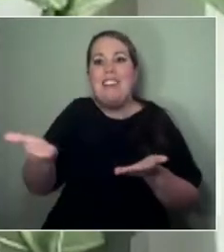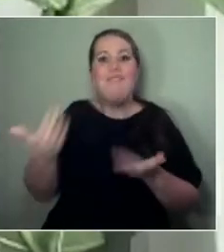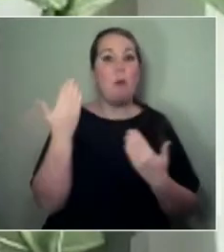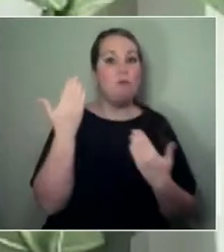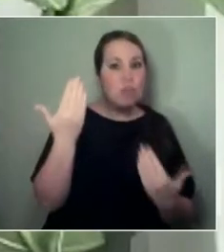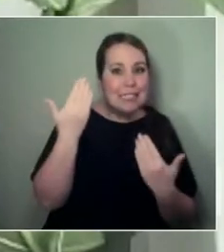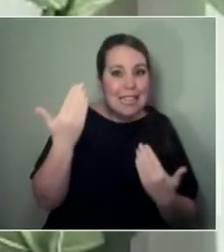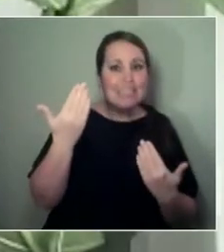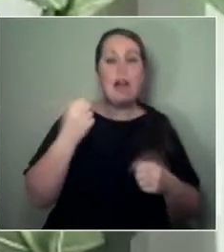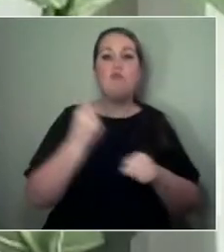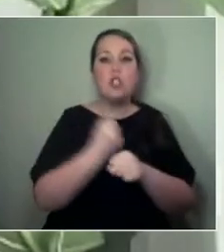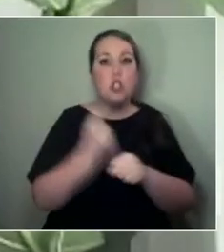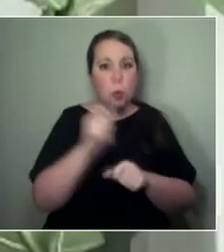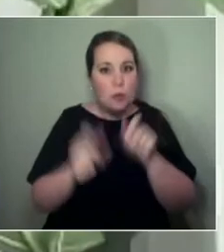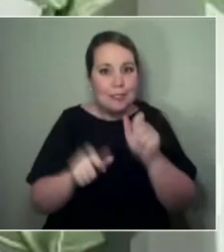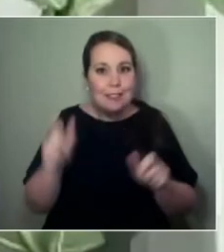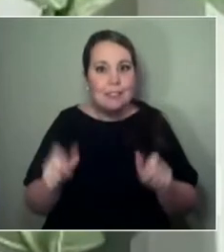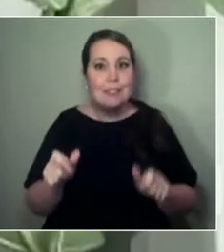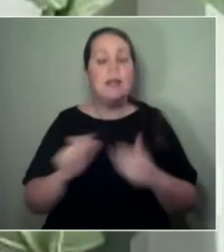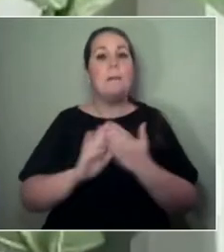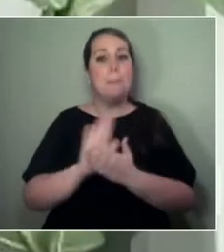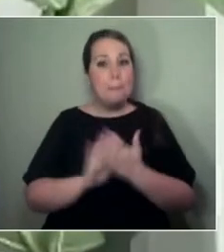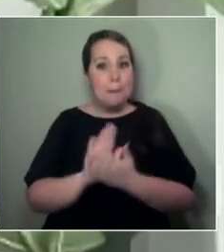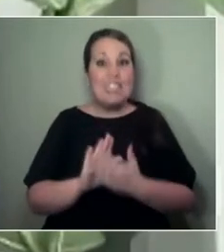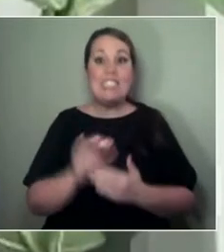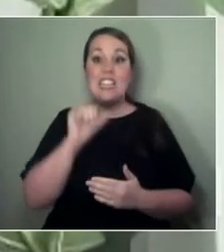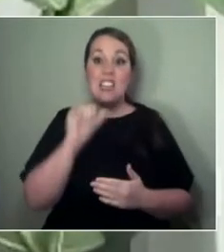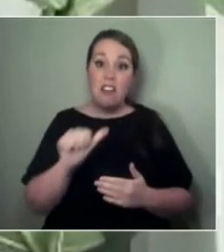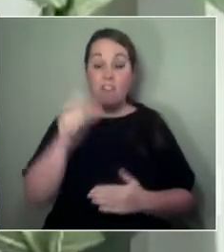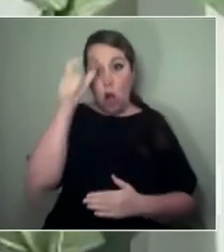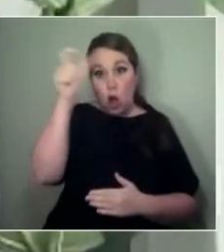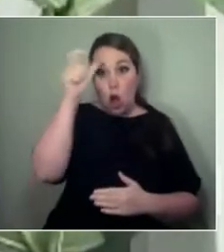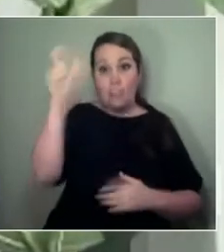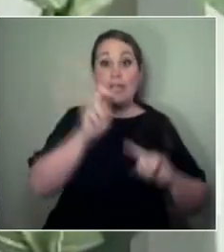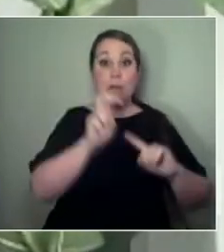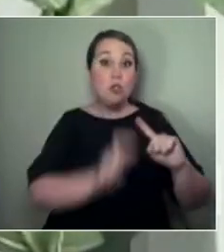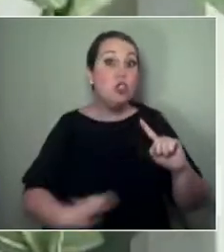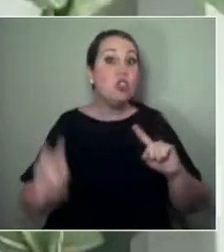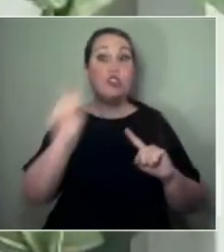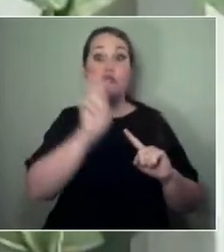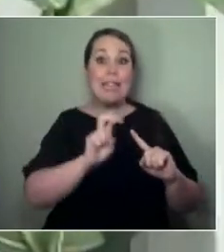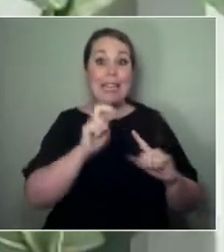So if this kind of concept touring, this modality, keeps increasing